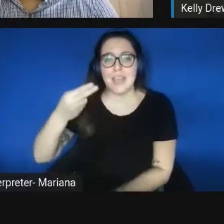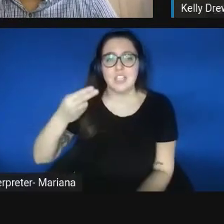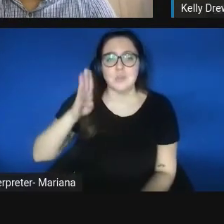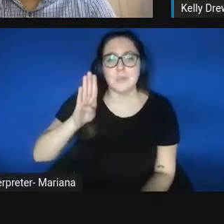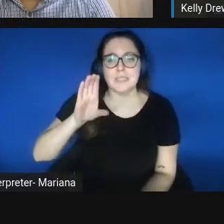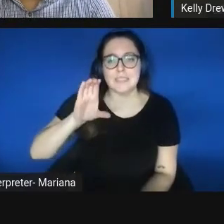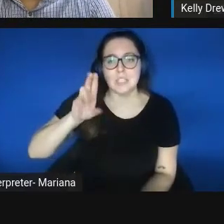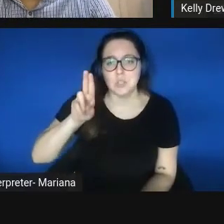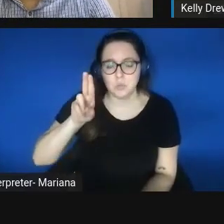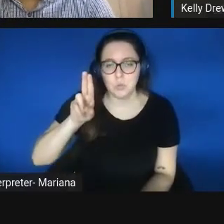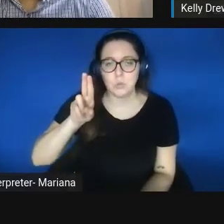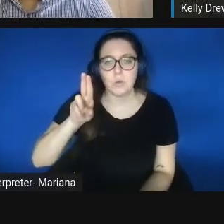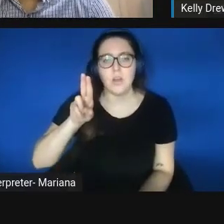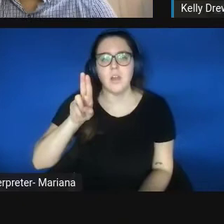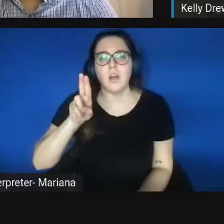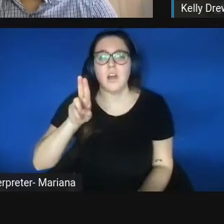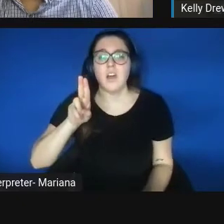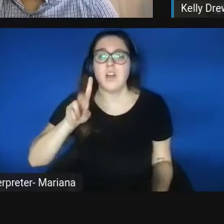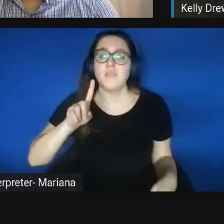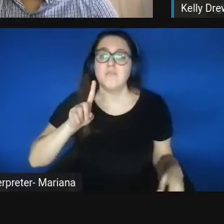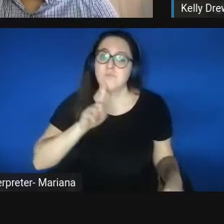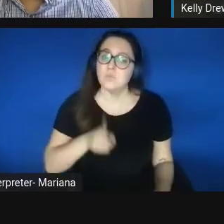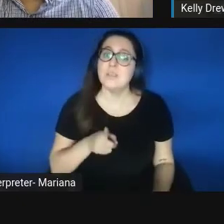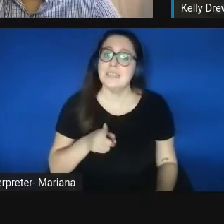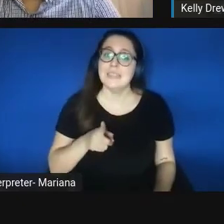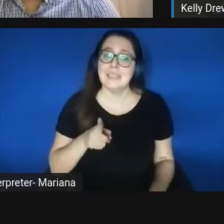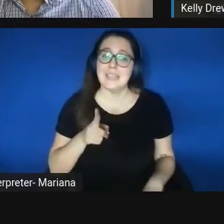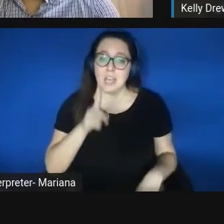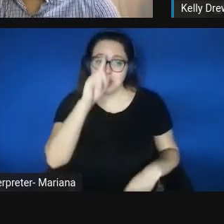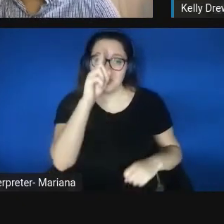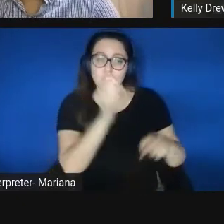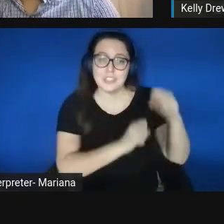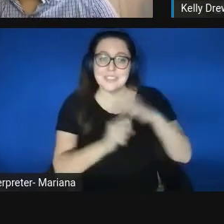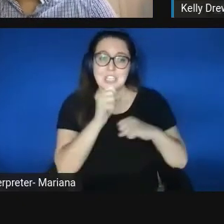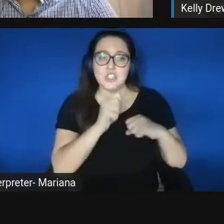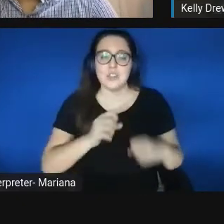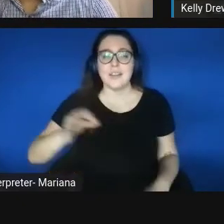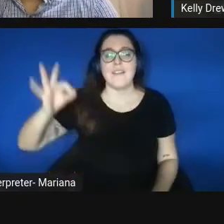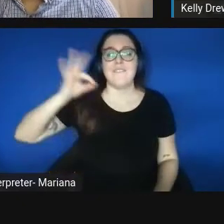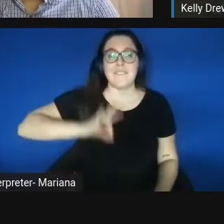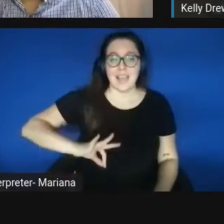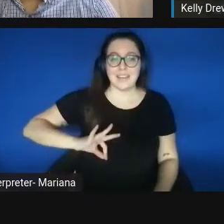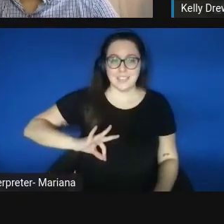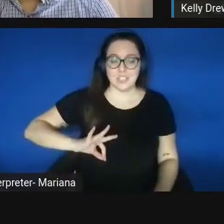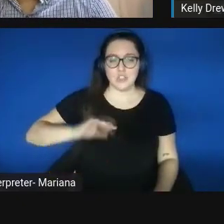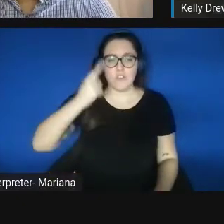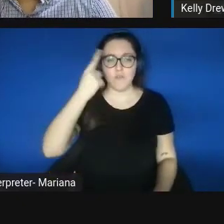are actually a strategic advantage for their local community,